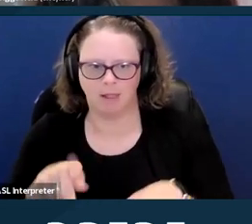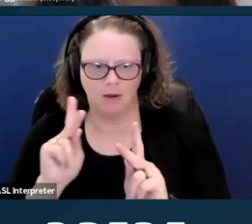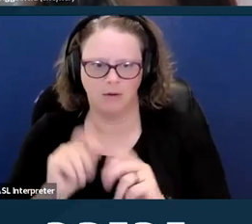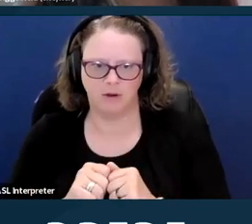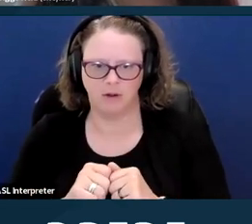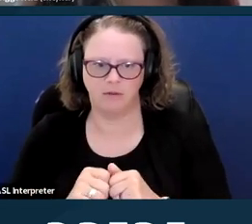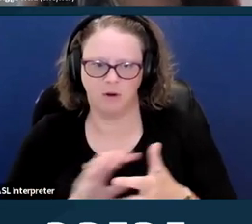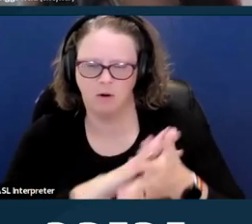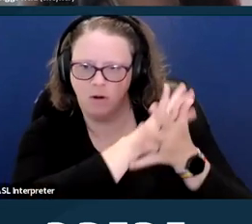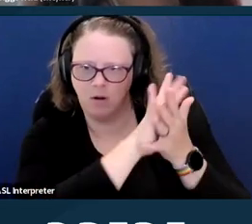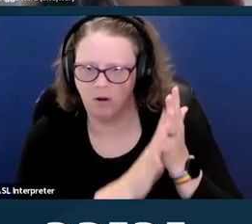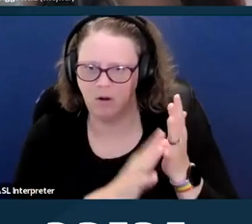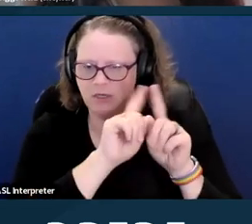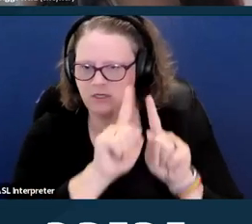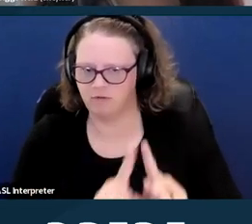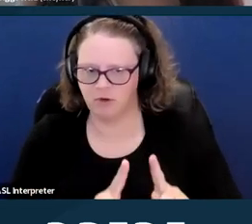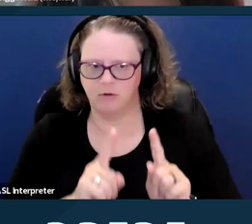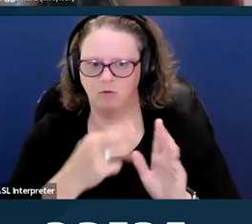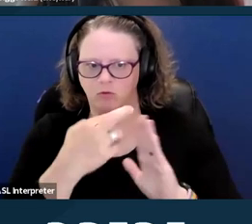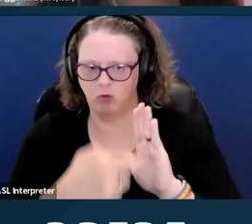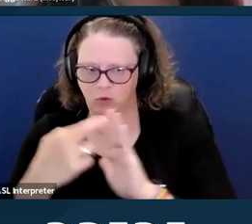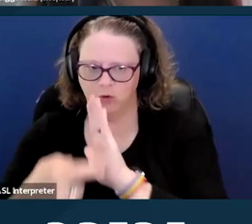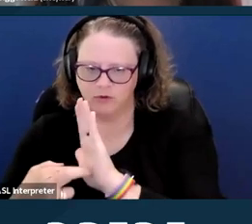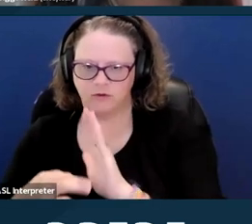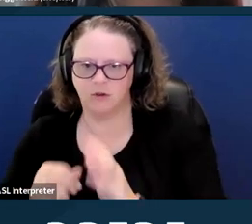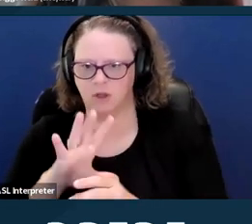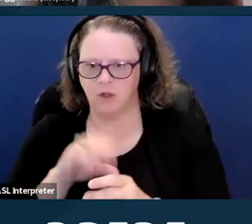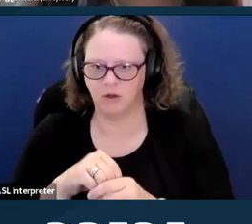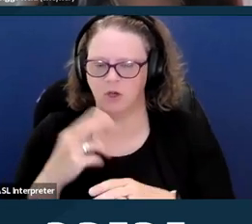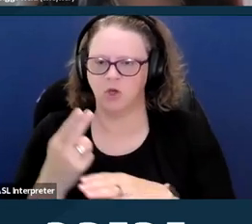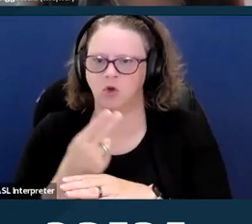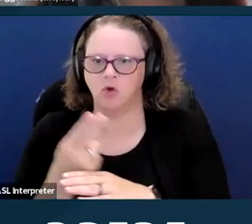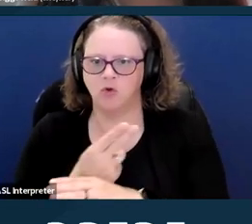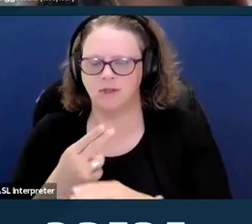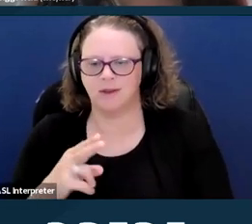in the healthcare sphere. And that can include the use of artificial intelligence